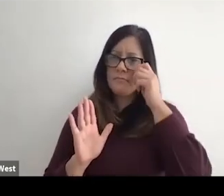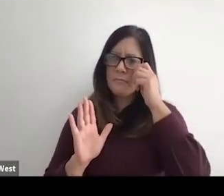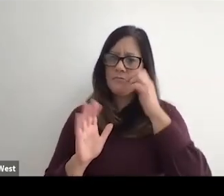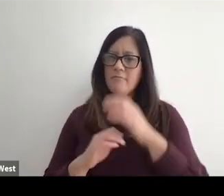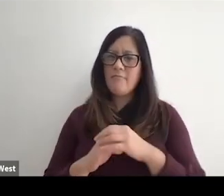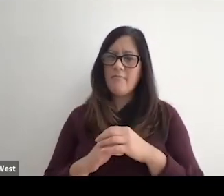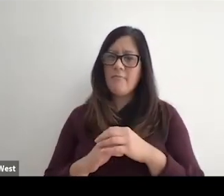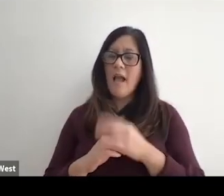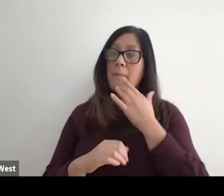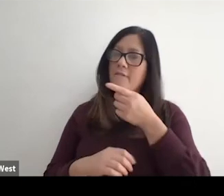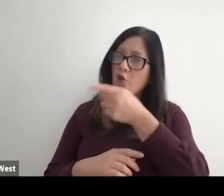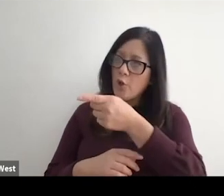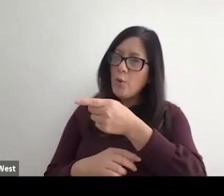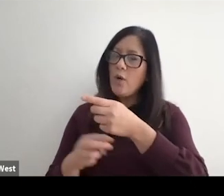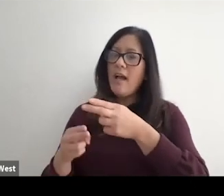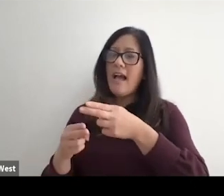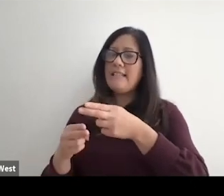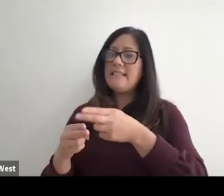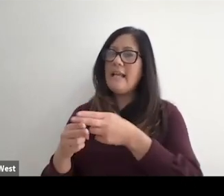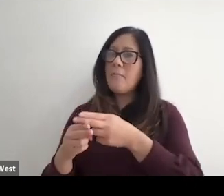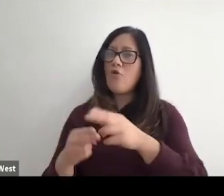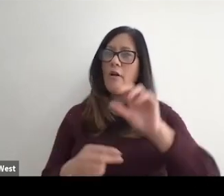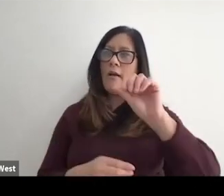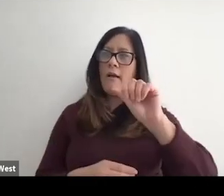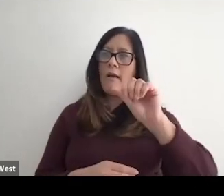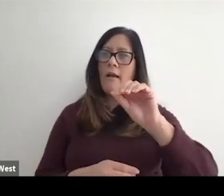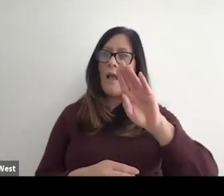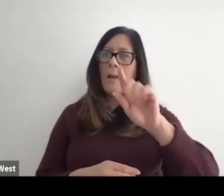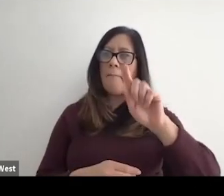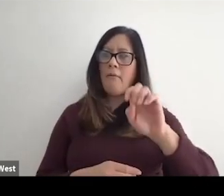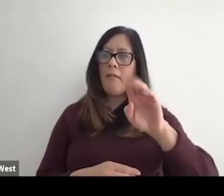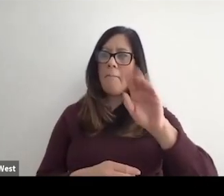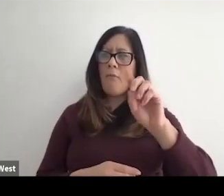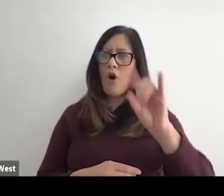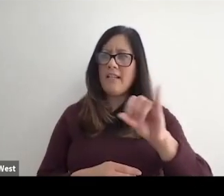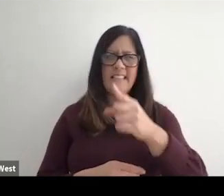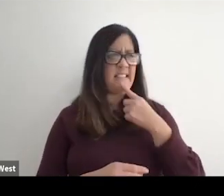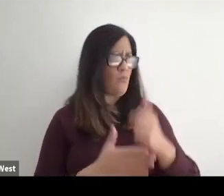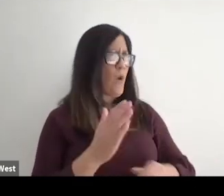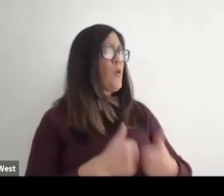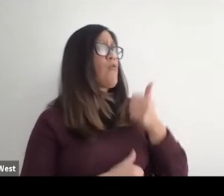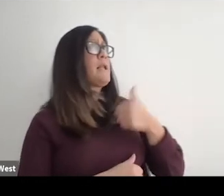or I would refer to you to ever as temporarily able body and Trevor said, what do you threaten me?